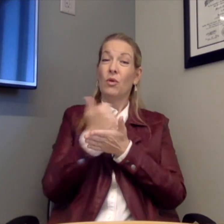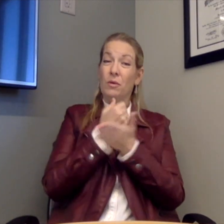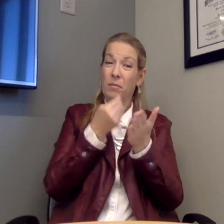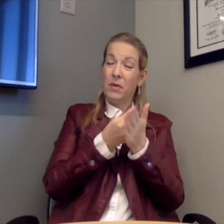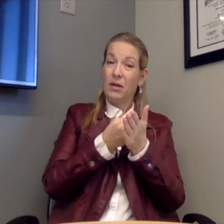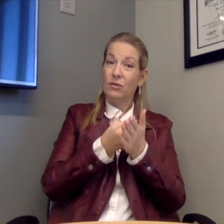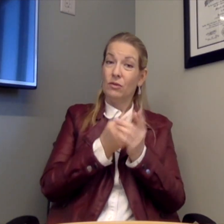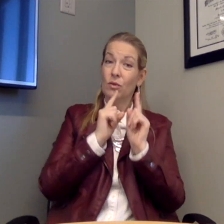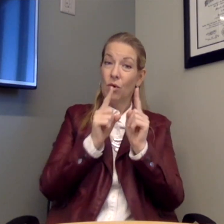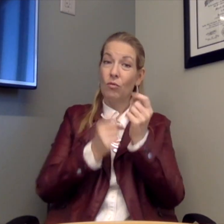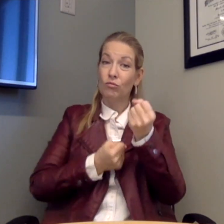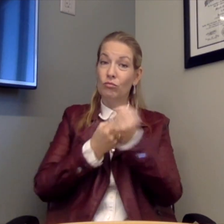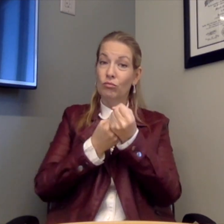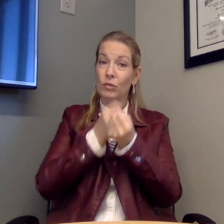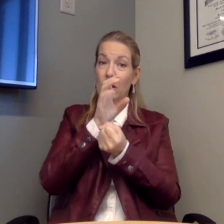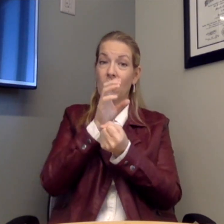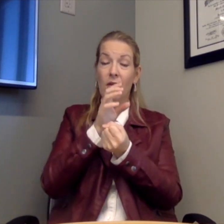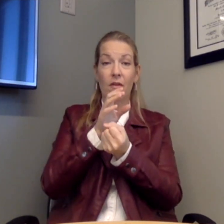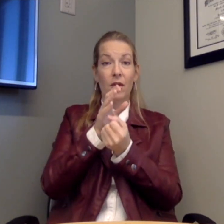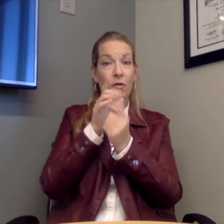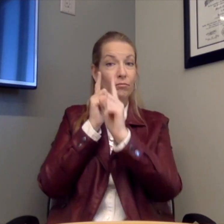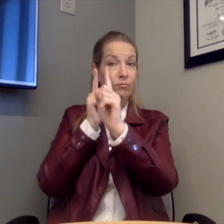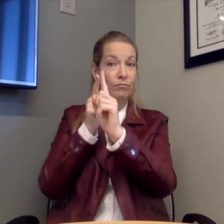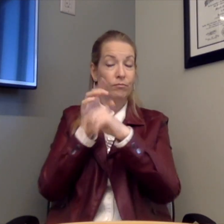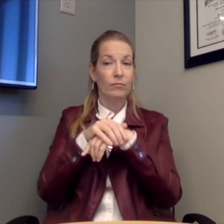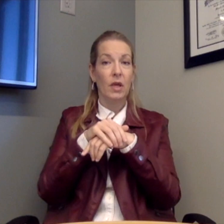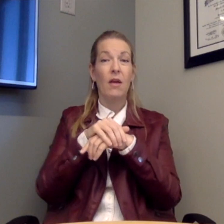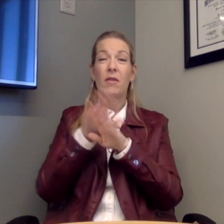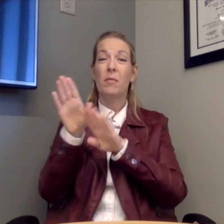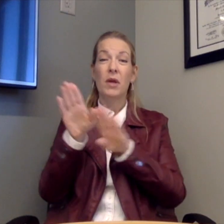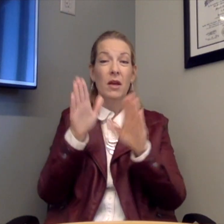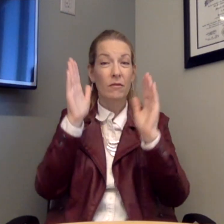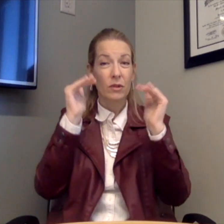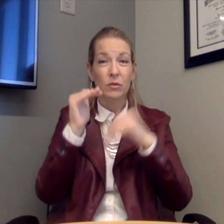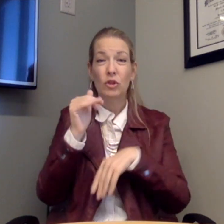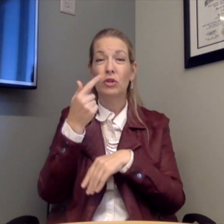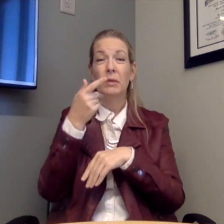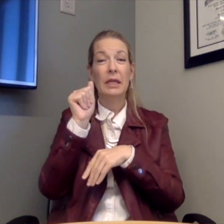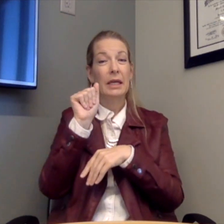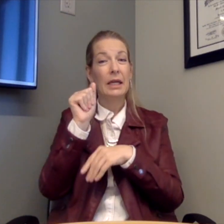required to earn them some money to go and support their trip. There are behavior